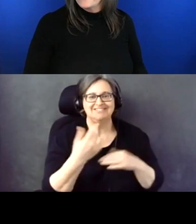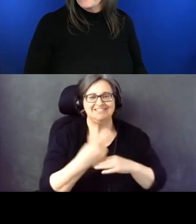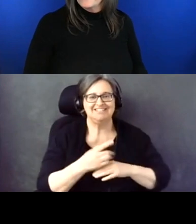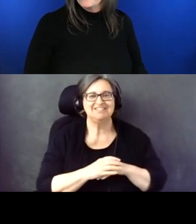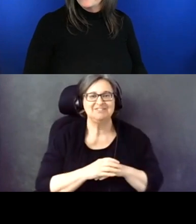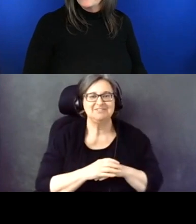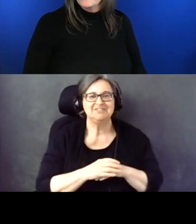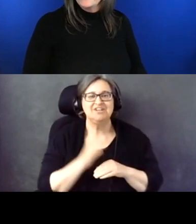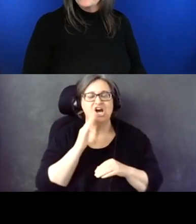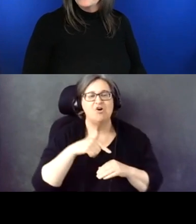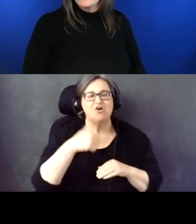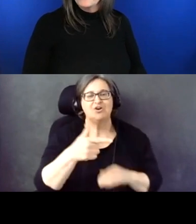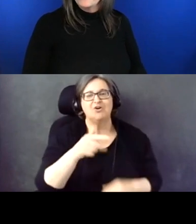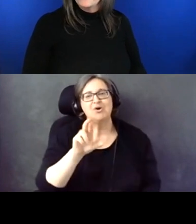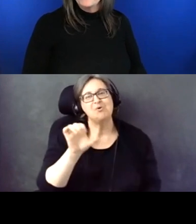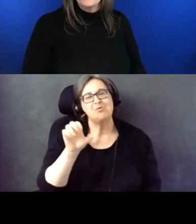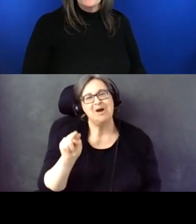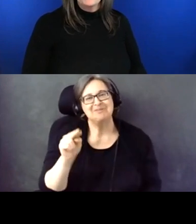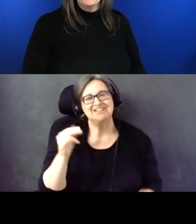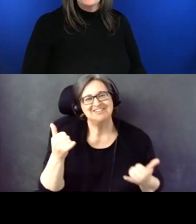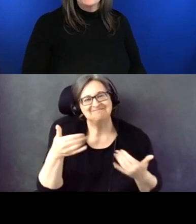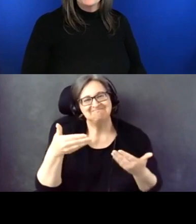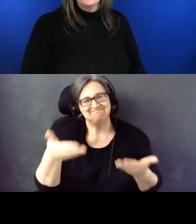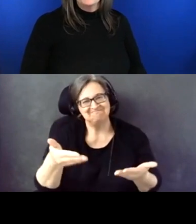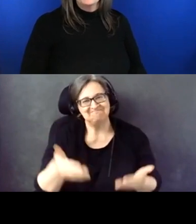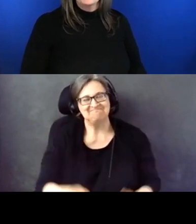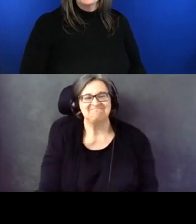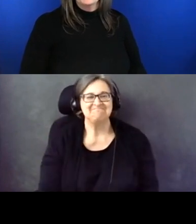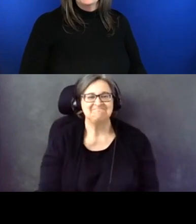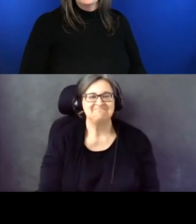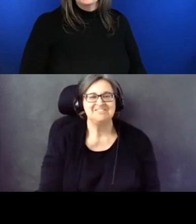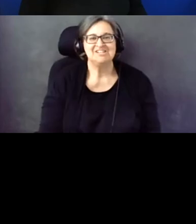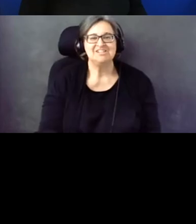And I'll hand it back to Robin. Great!